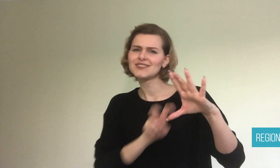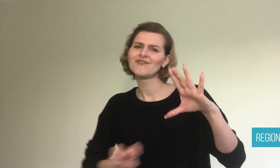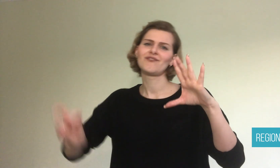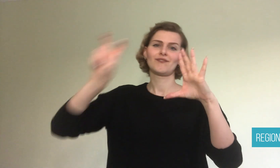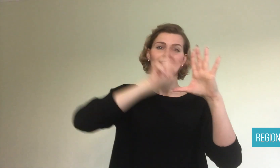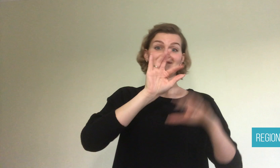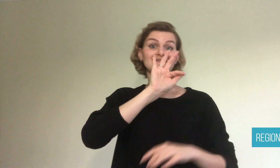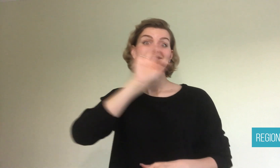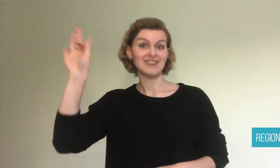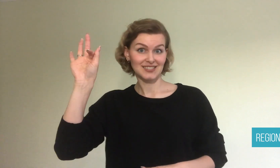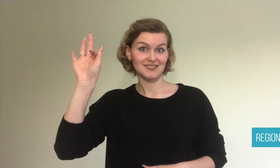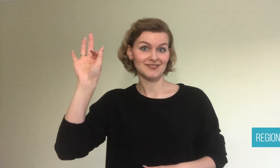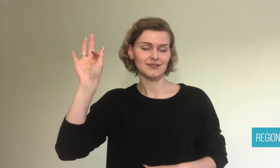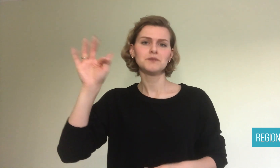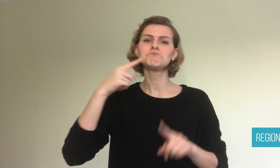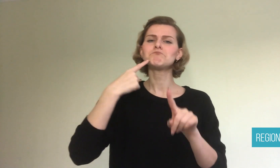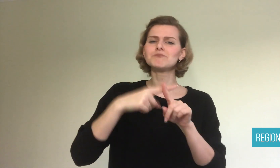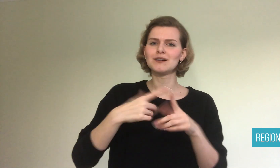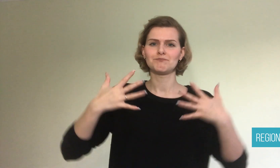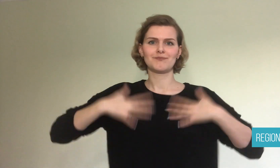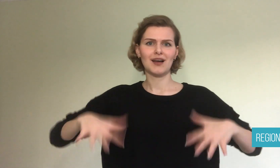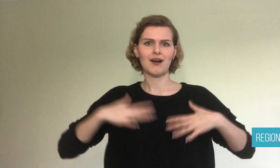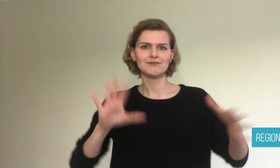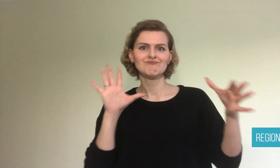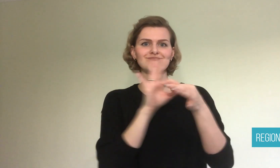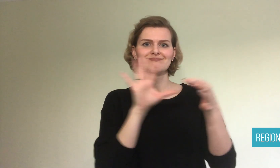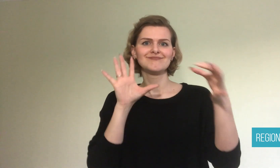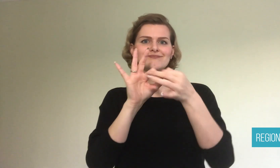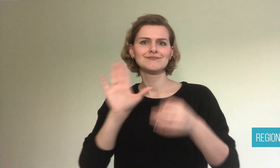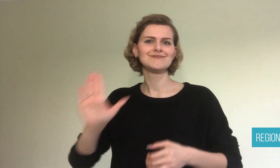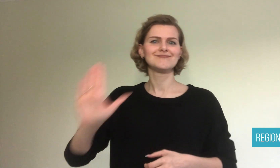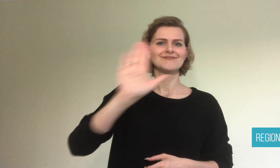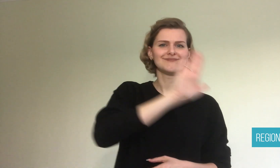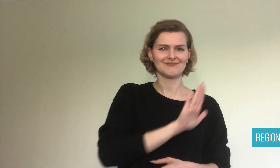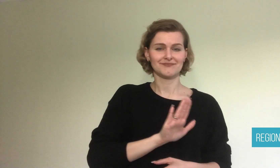their outfit, depending on the location of the trip.